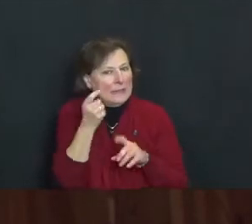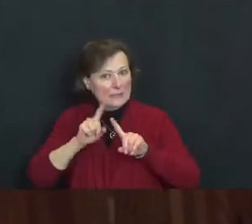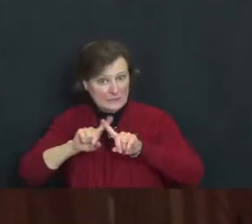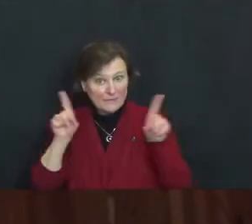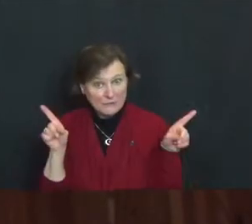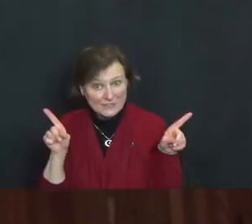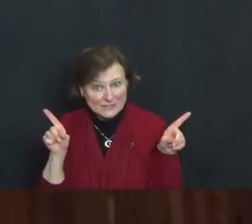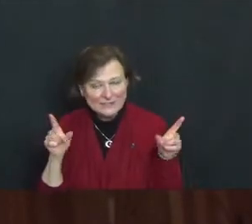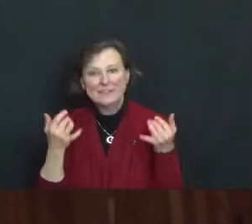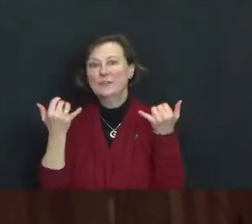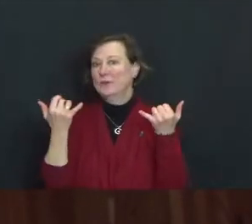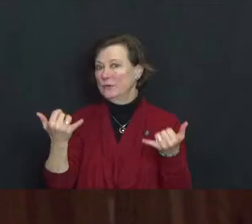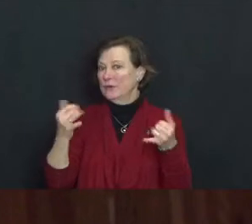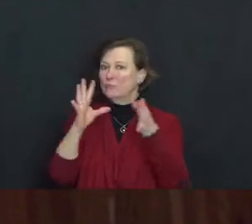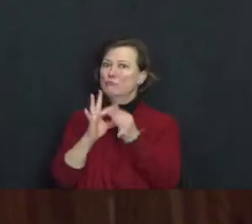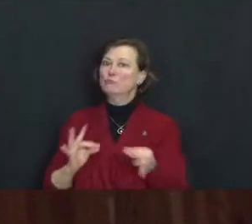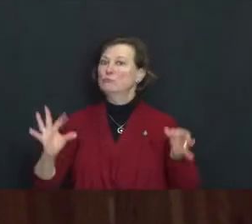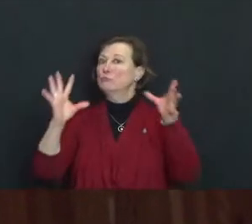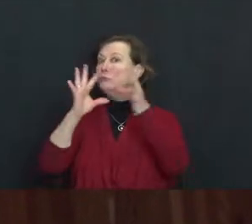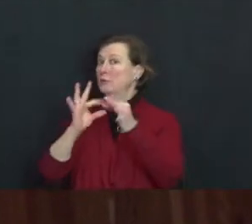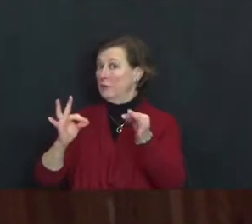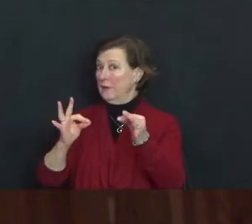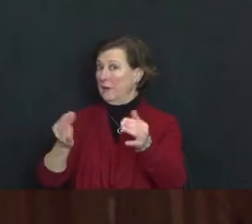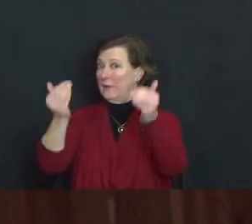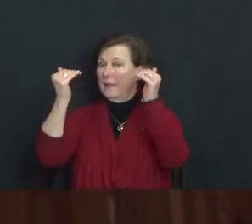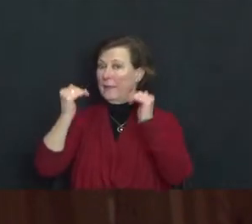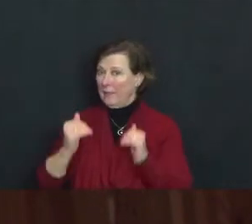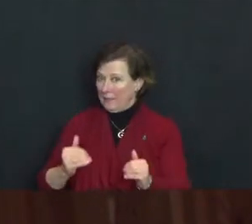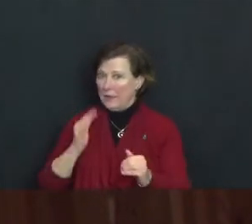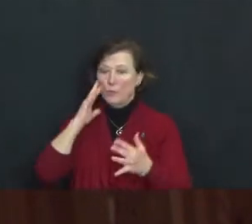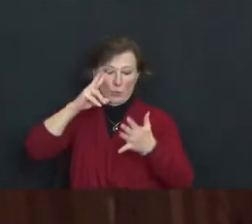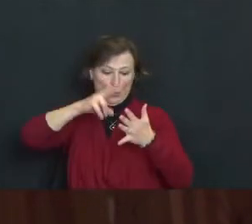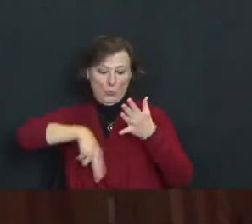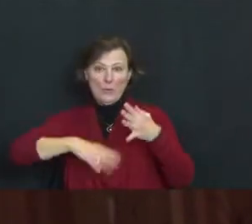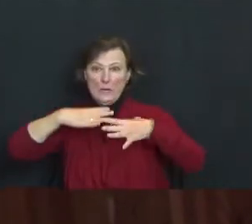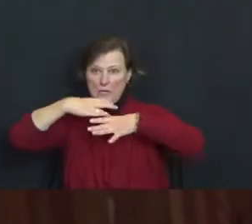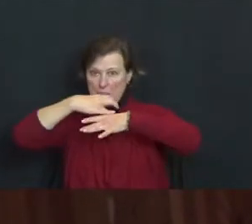Today I’m going to tell you a story and then I’m also going to read a brief excerpt